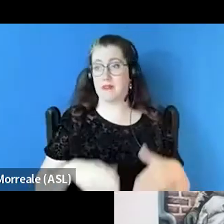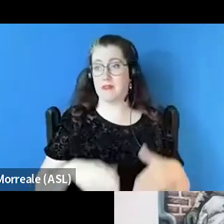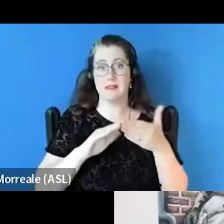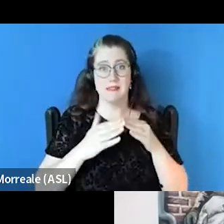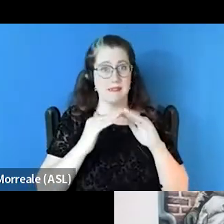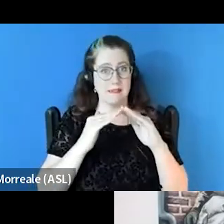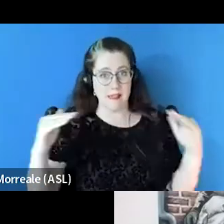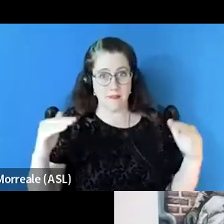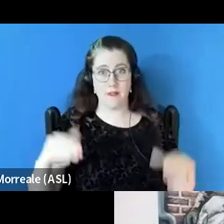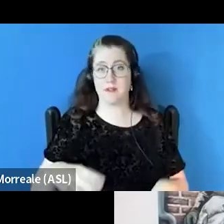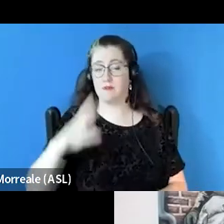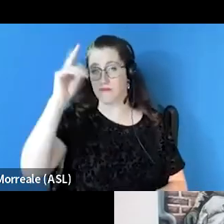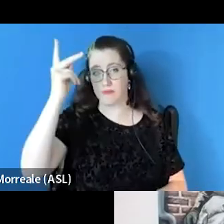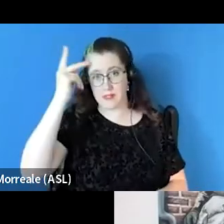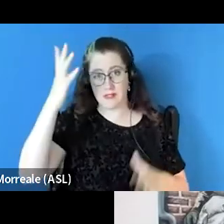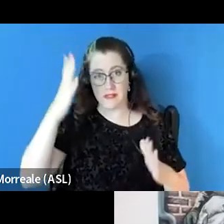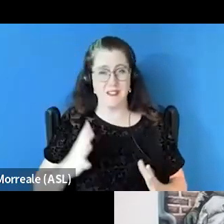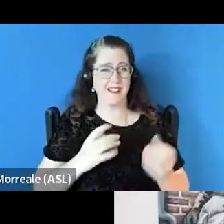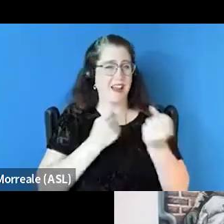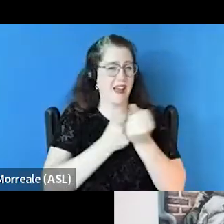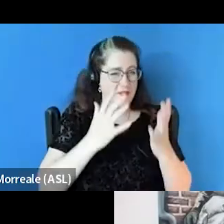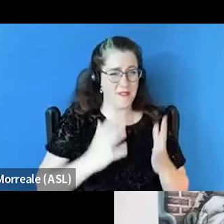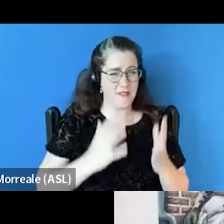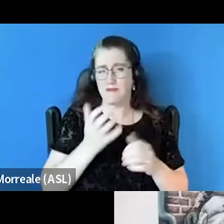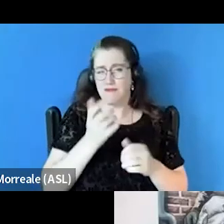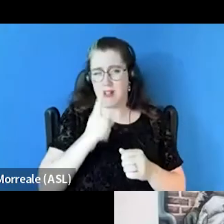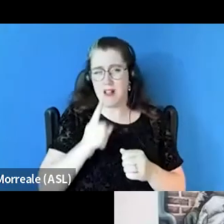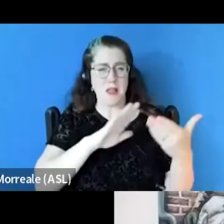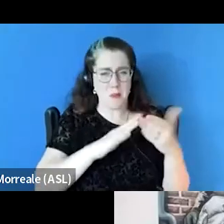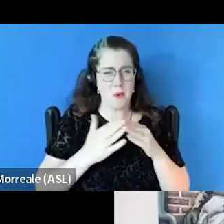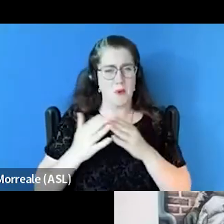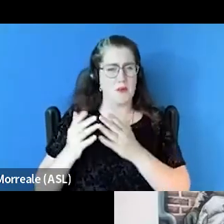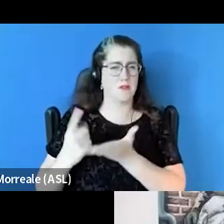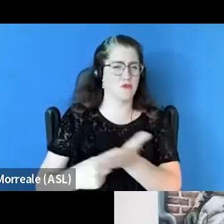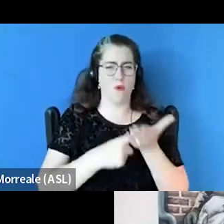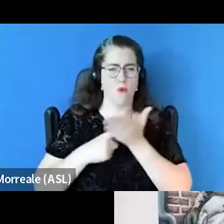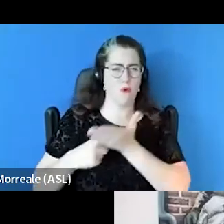to politicians, to advocates, really the community talking, having conversations of best practice.